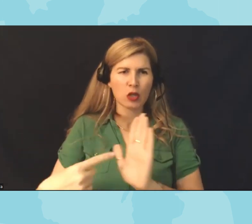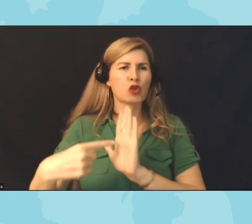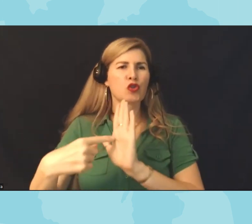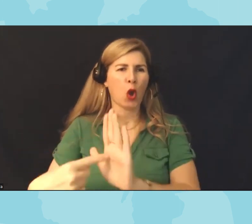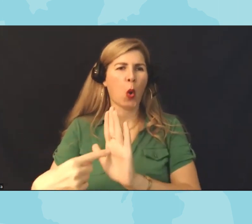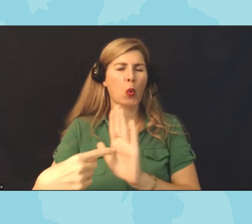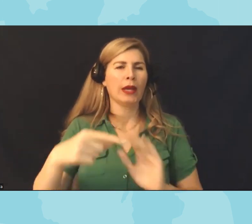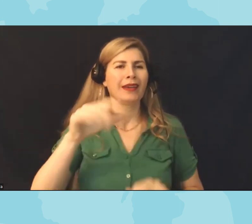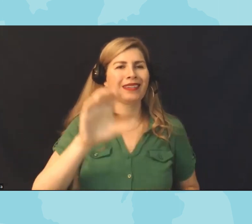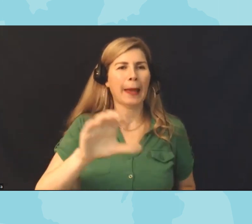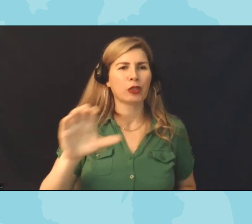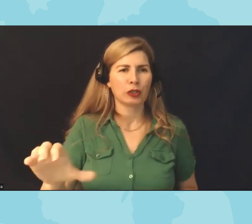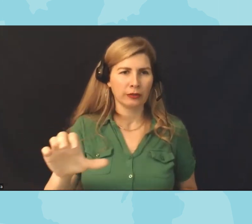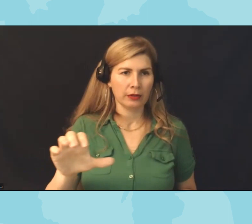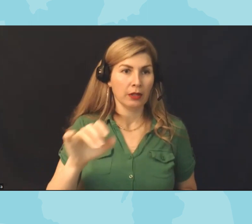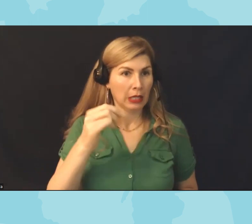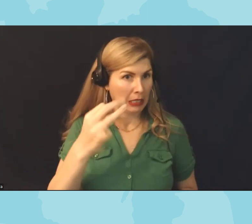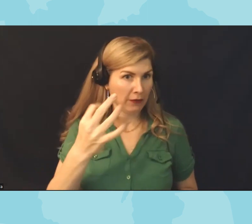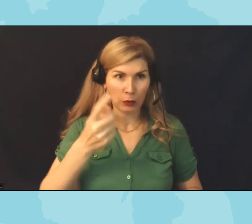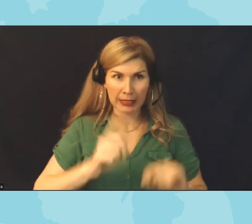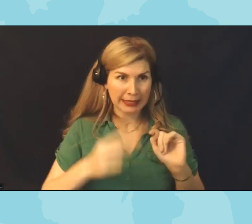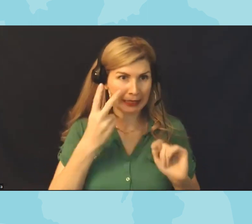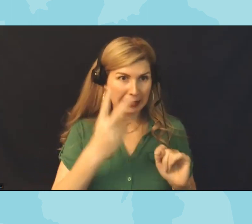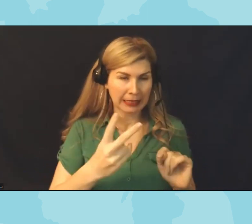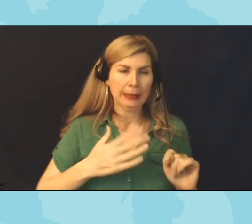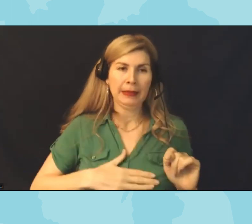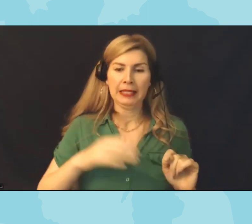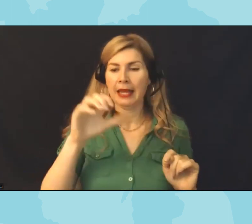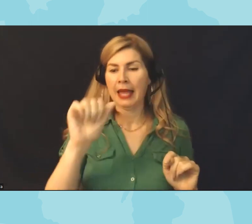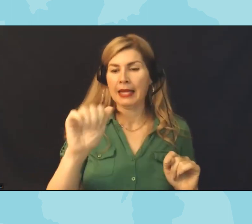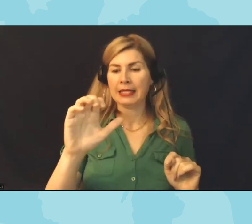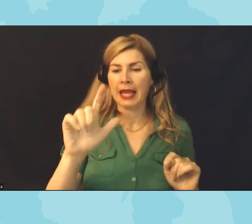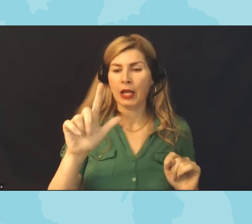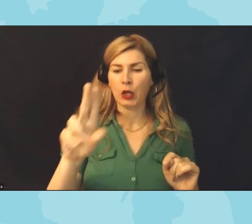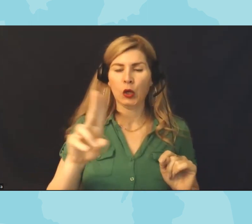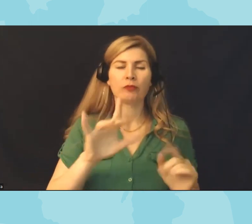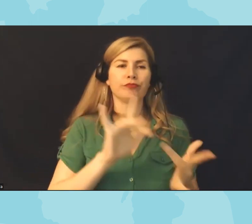you're having any difficulty viewing the captions again please message ACLU uh Illinois events in